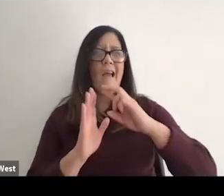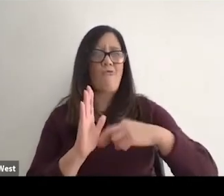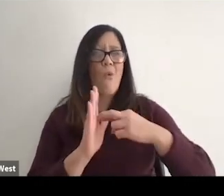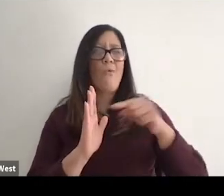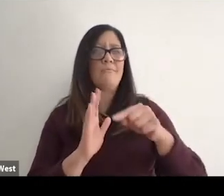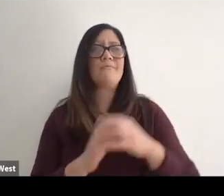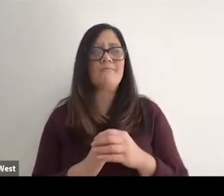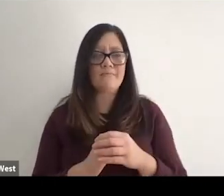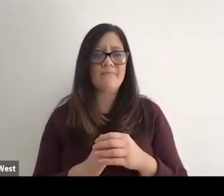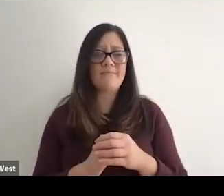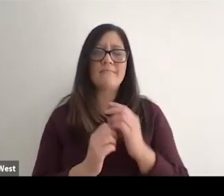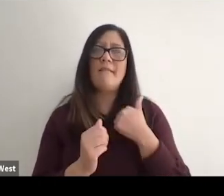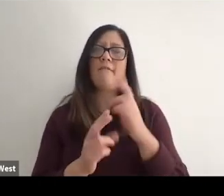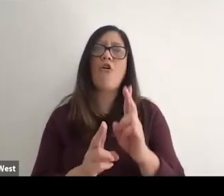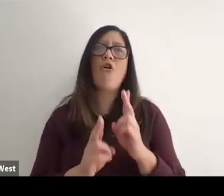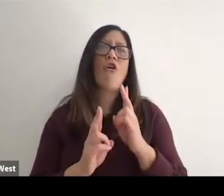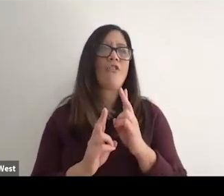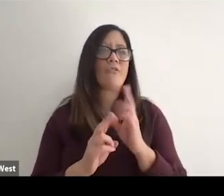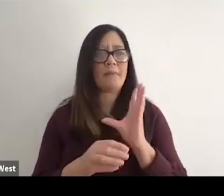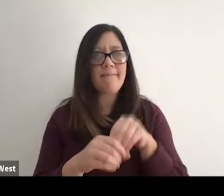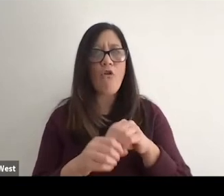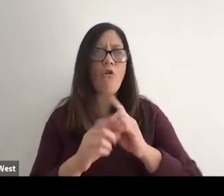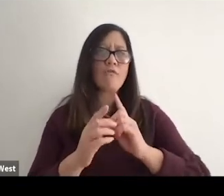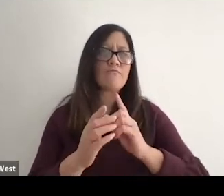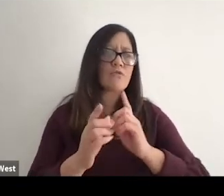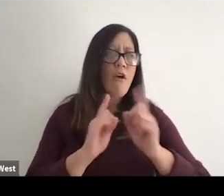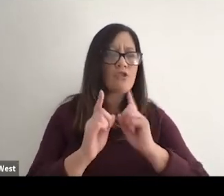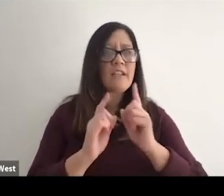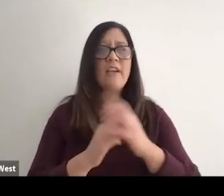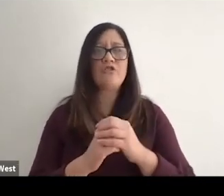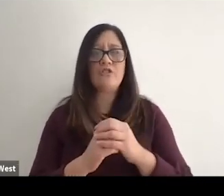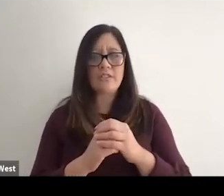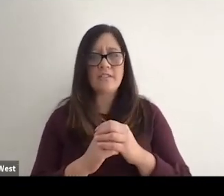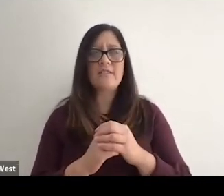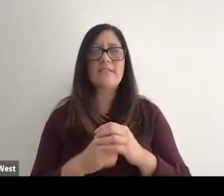have had the tremendous honor of really being involved in conversations and being at the table.